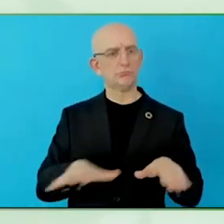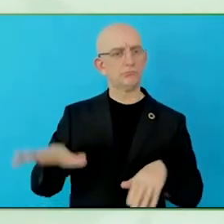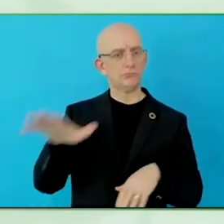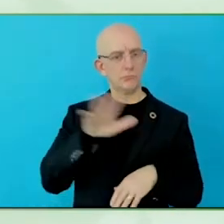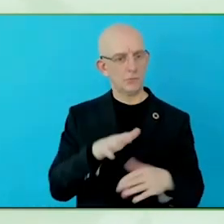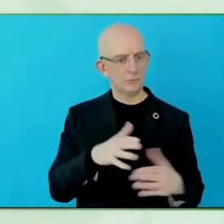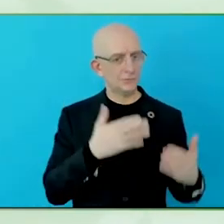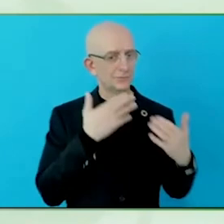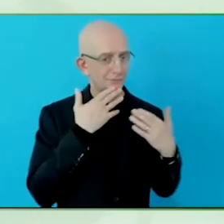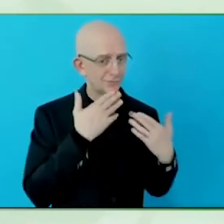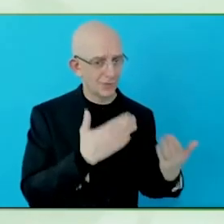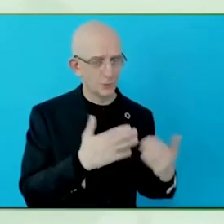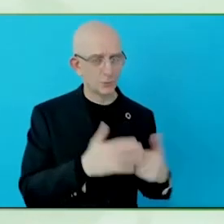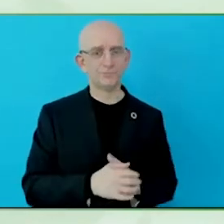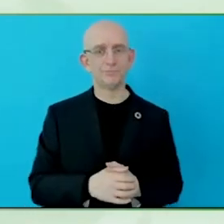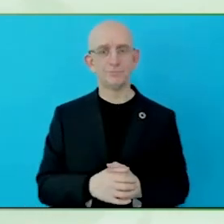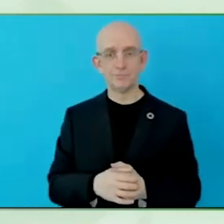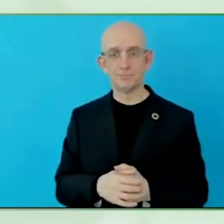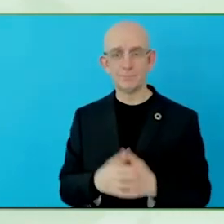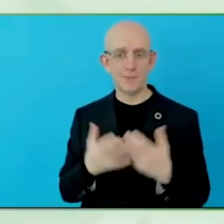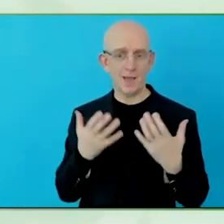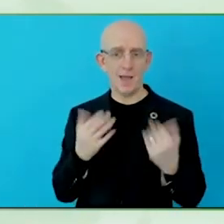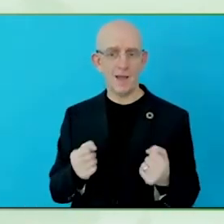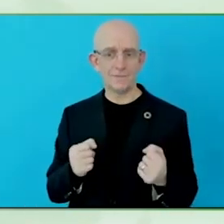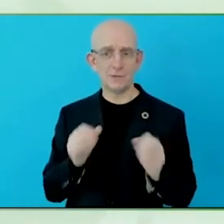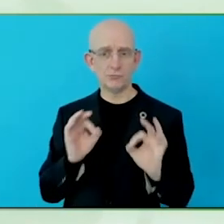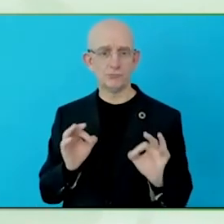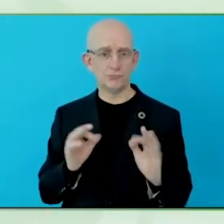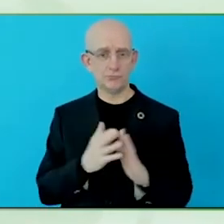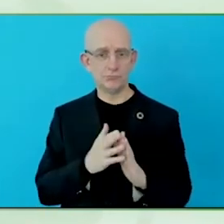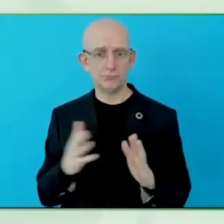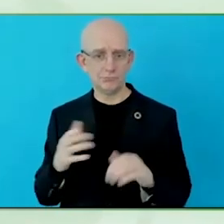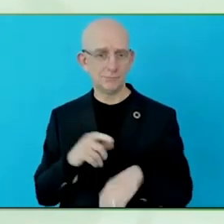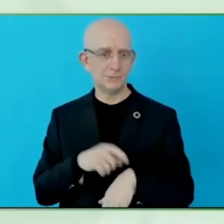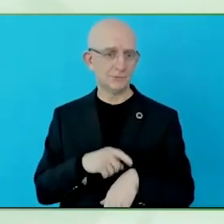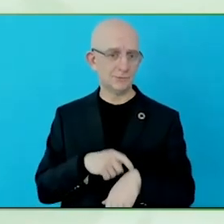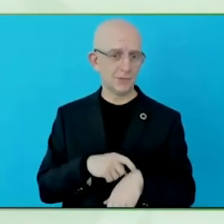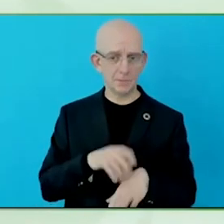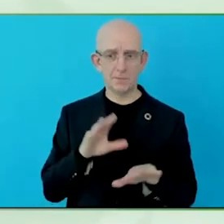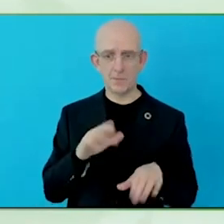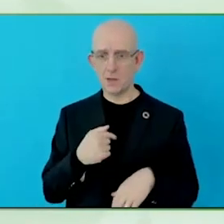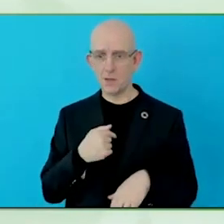These are things that I hasten to add, something I am interested in, but I think you will be interested in as well.